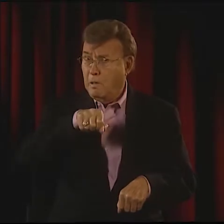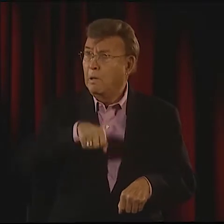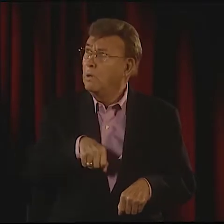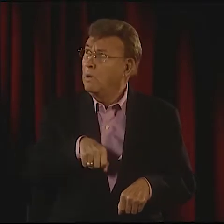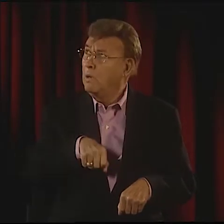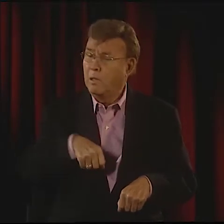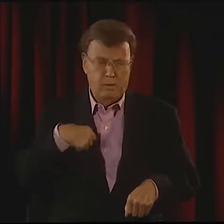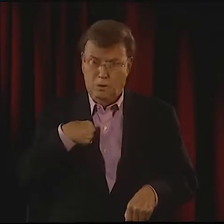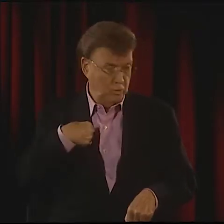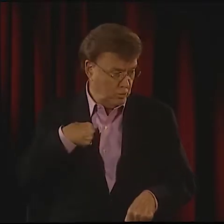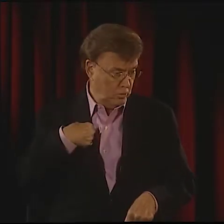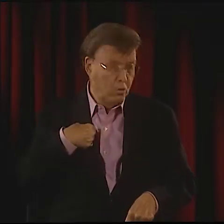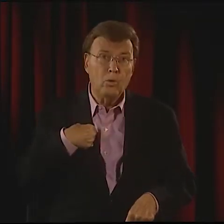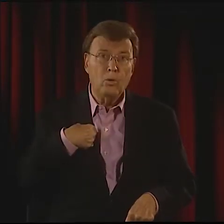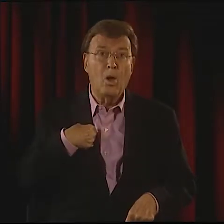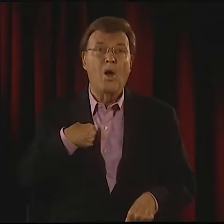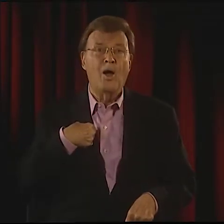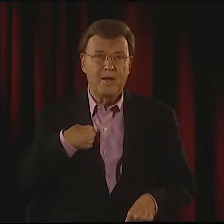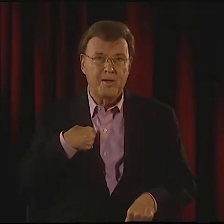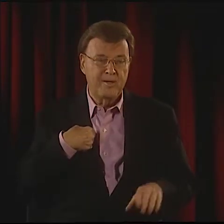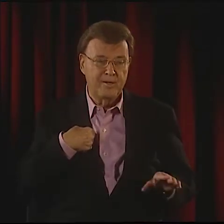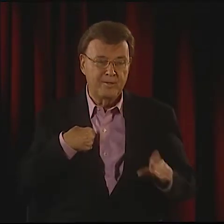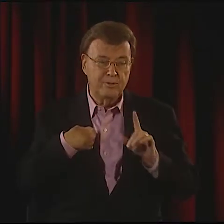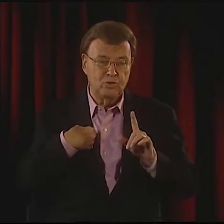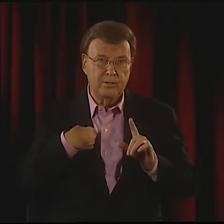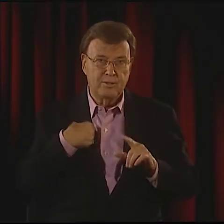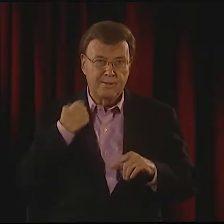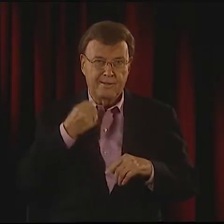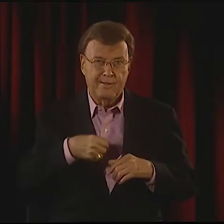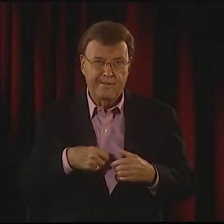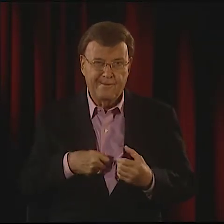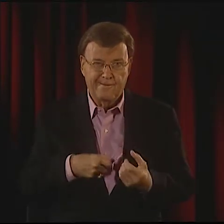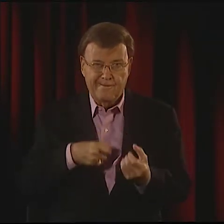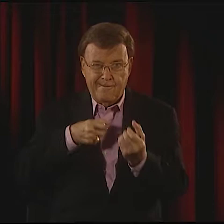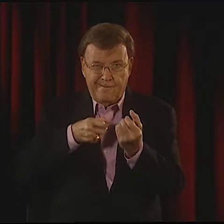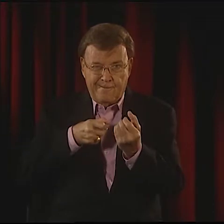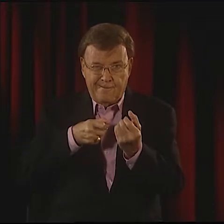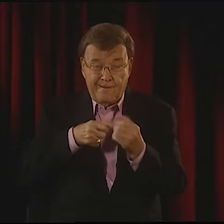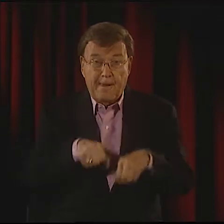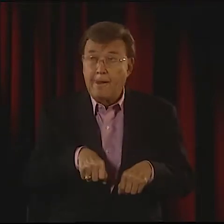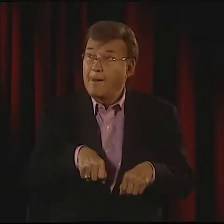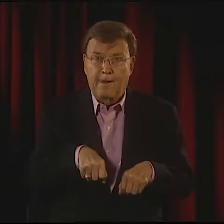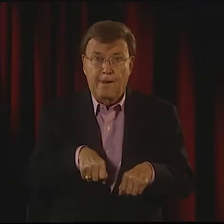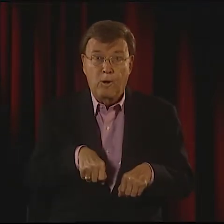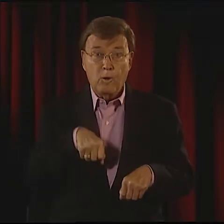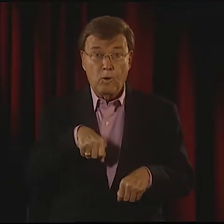ALL OF A SUDDEN, THE DOG STOPS. HE INDICATES THAT THERE'S A BIRD UP AHEAD.